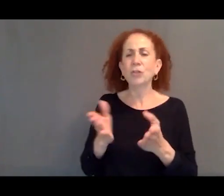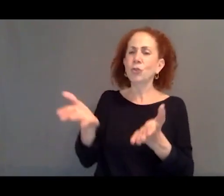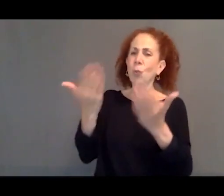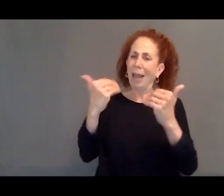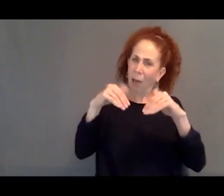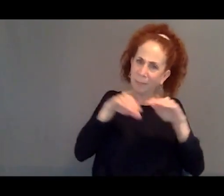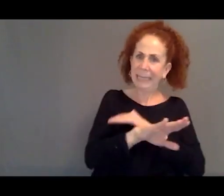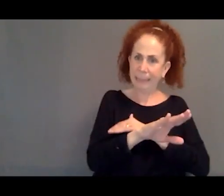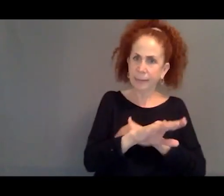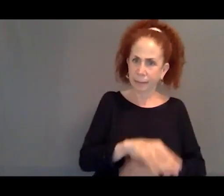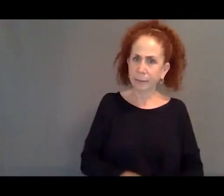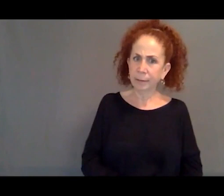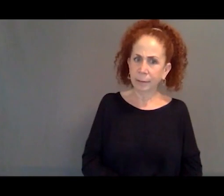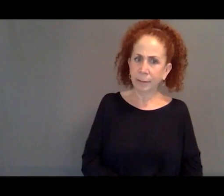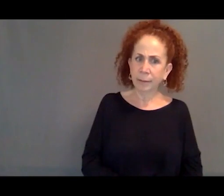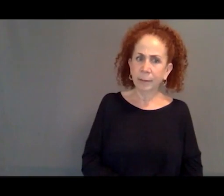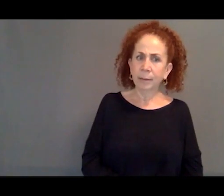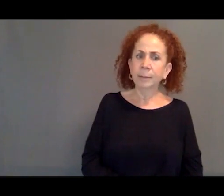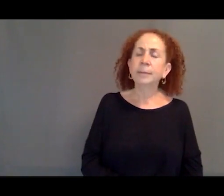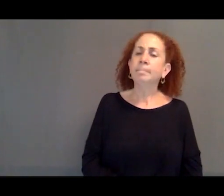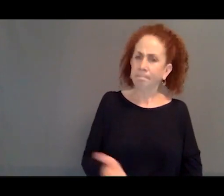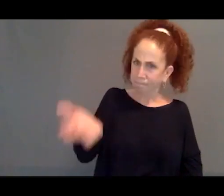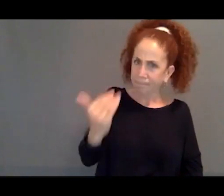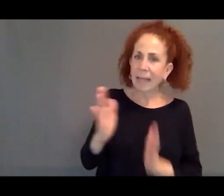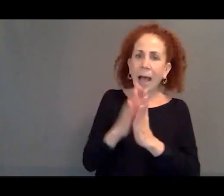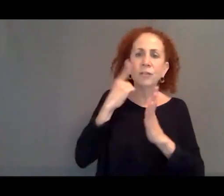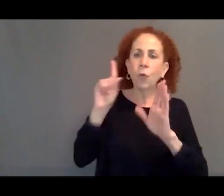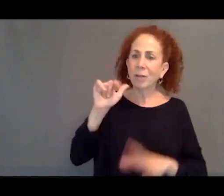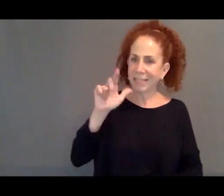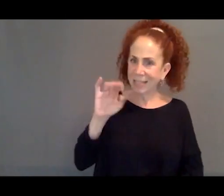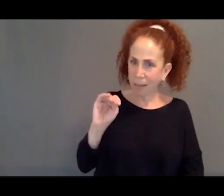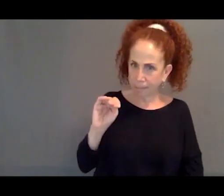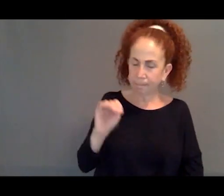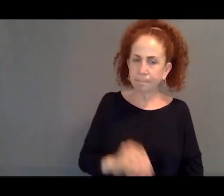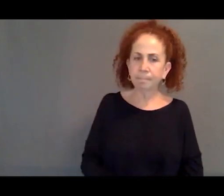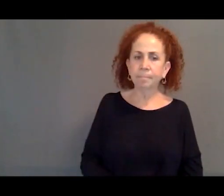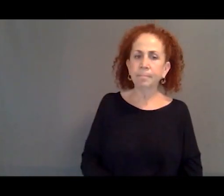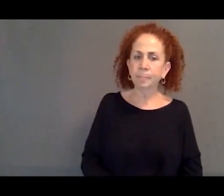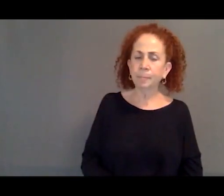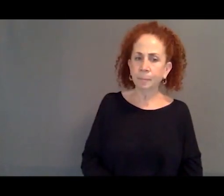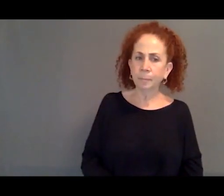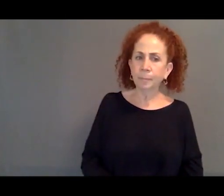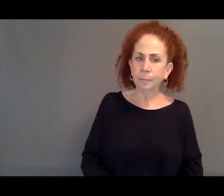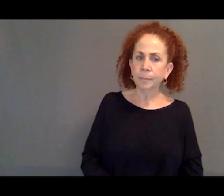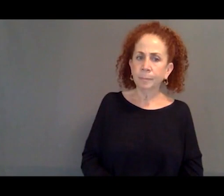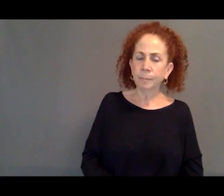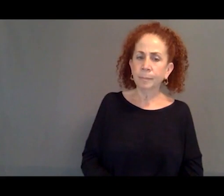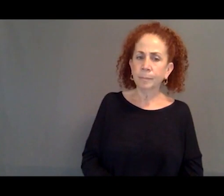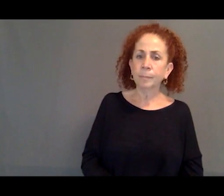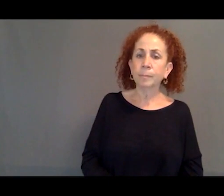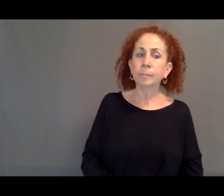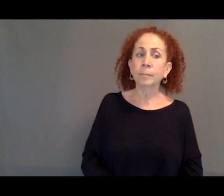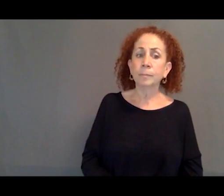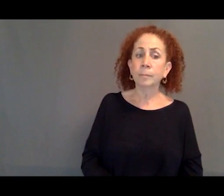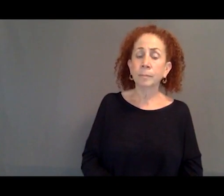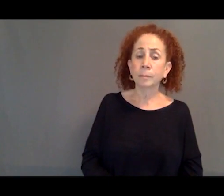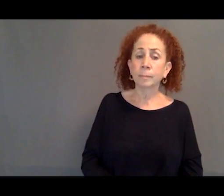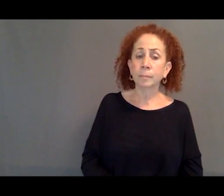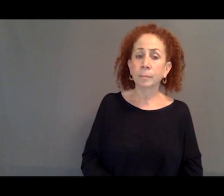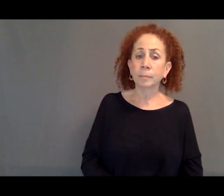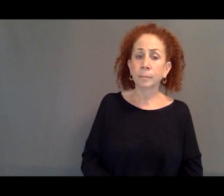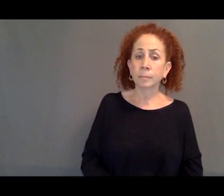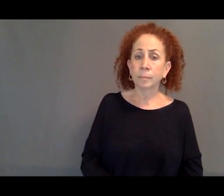to make the claim for asylum and make it while residing